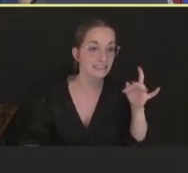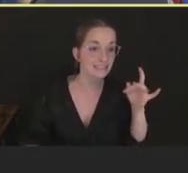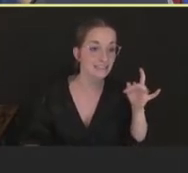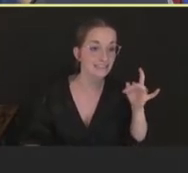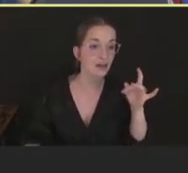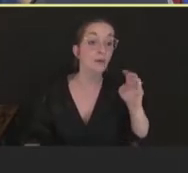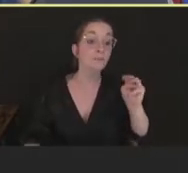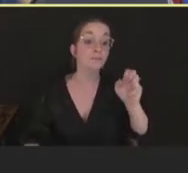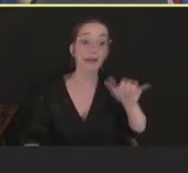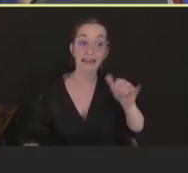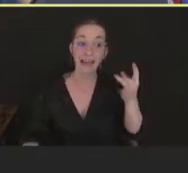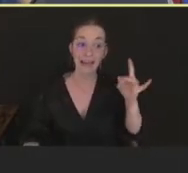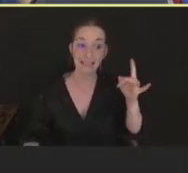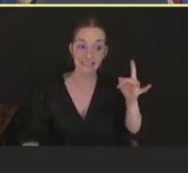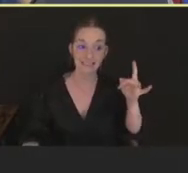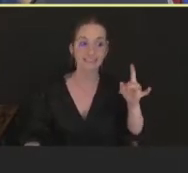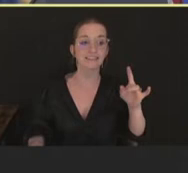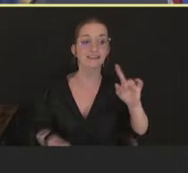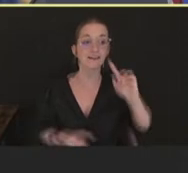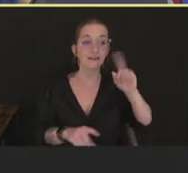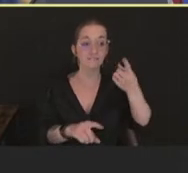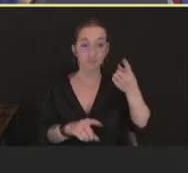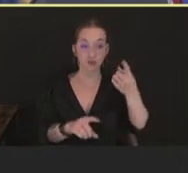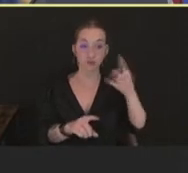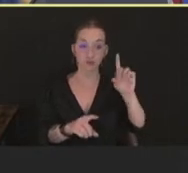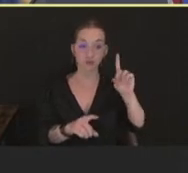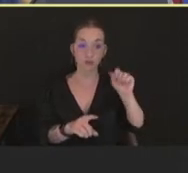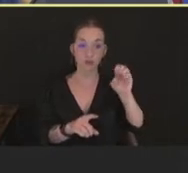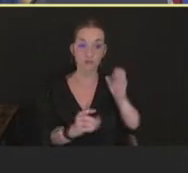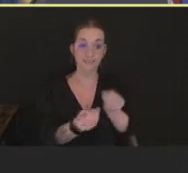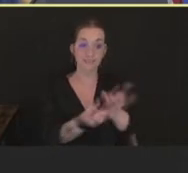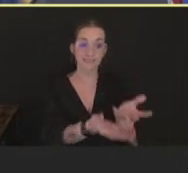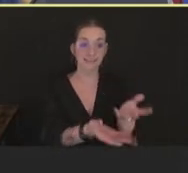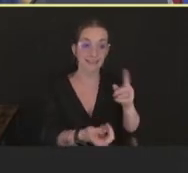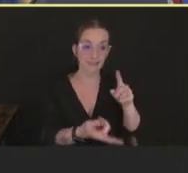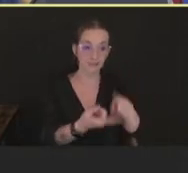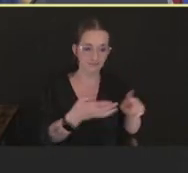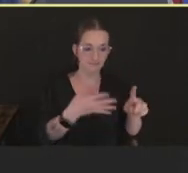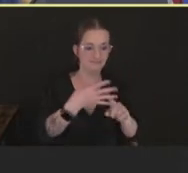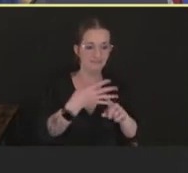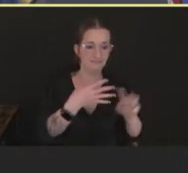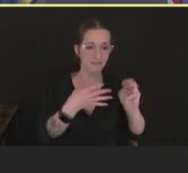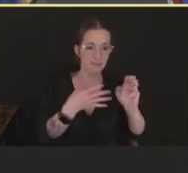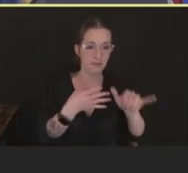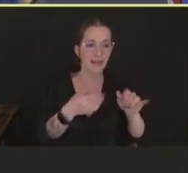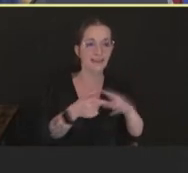and then continuing for the month of June and into beginning of July was this PEP strategy,